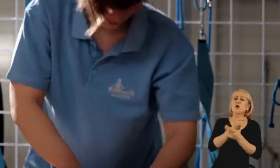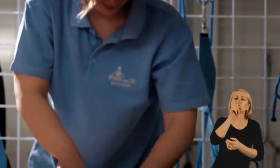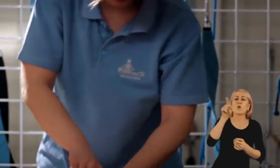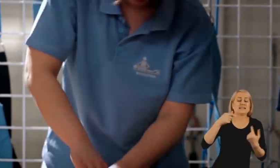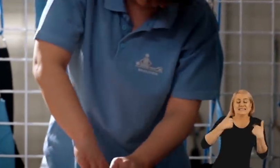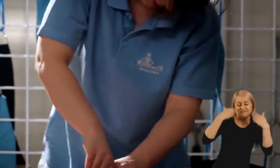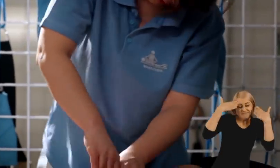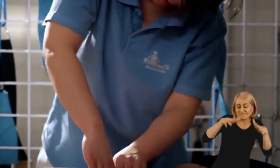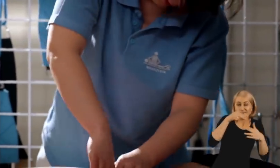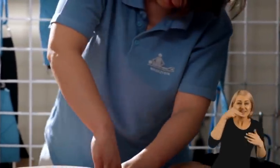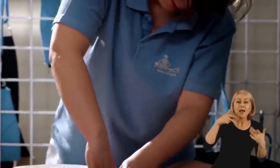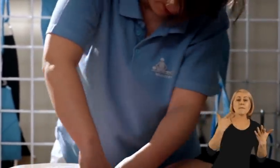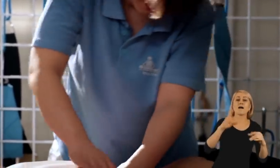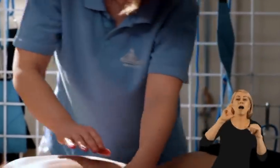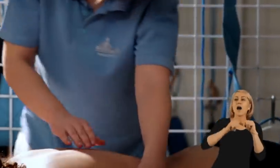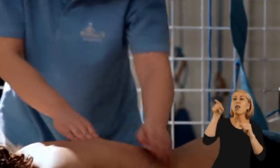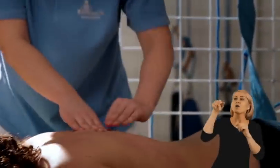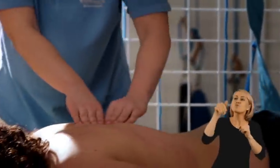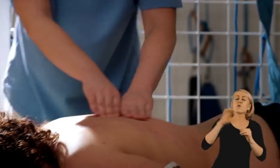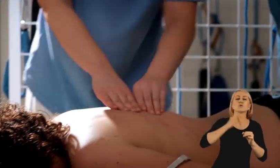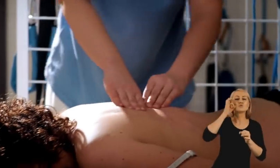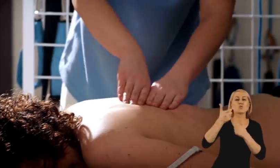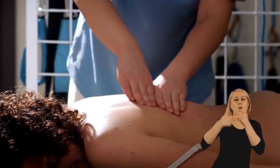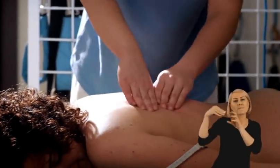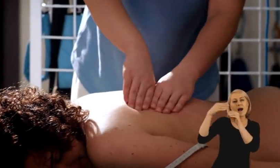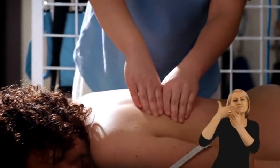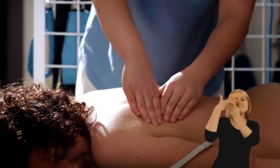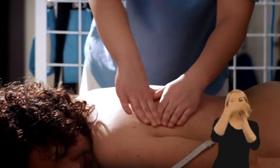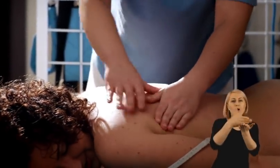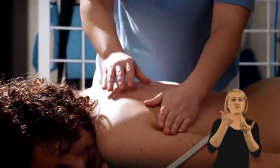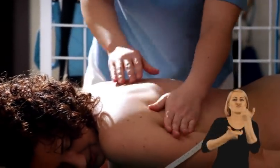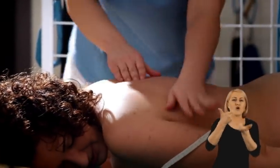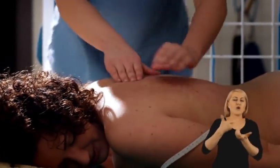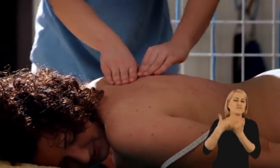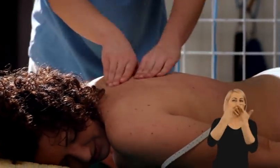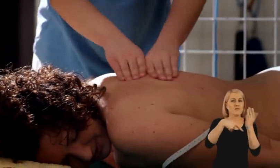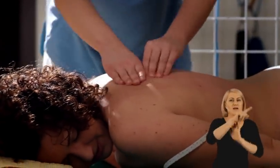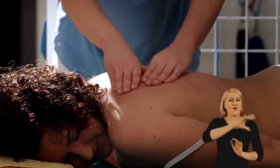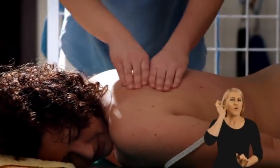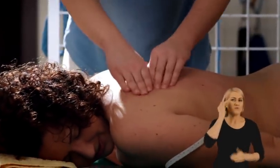Me, personally, I don't know much about it, but she knew, how to make appropriate massage to help this patient.